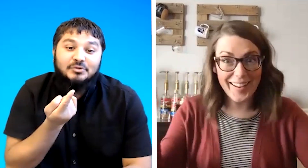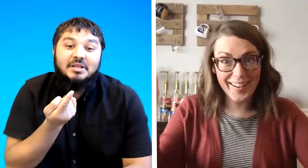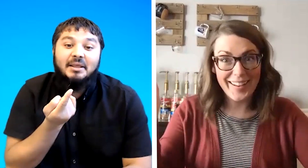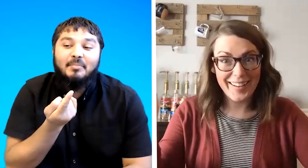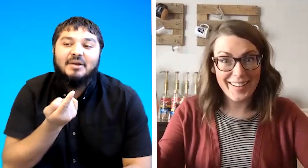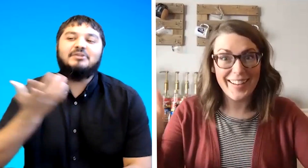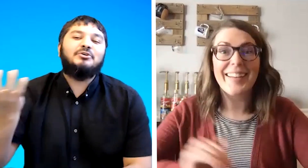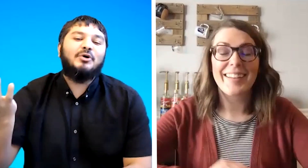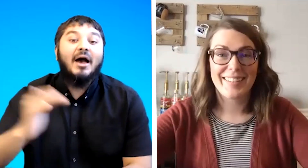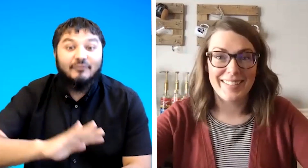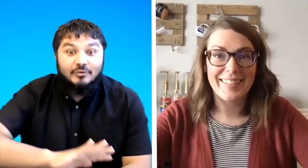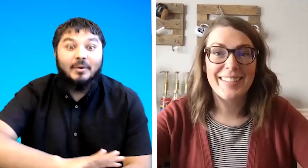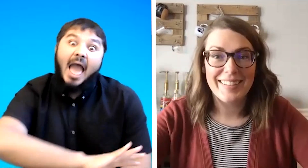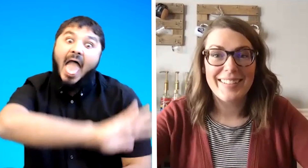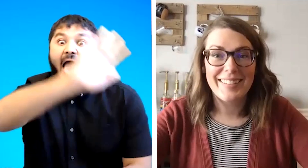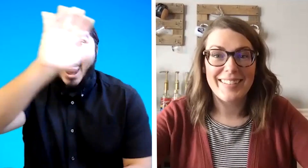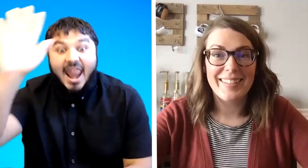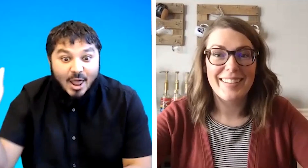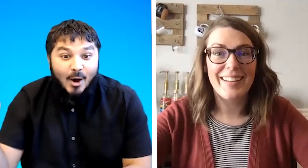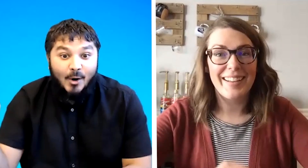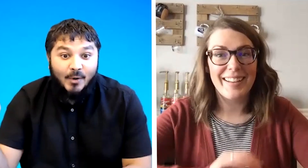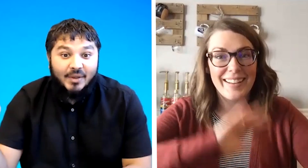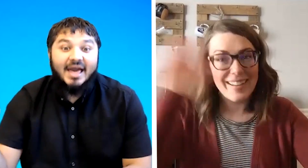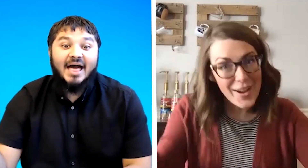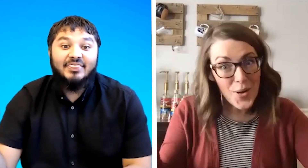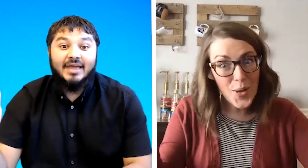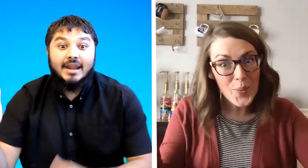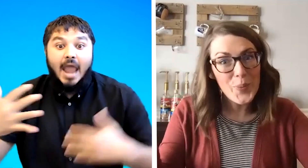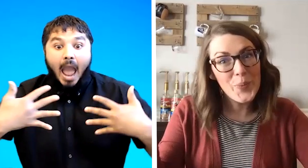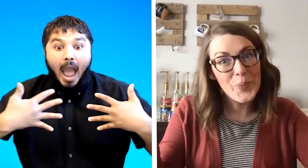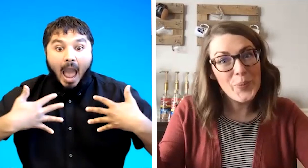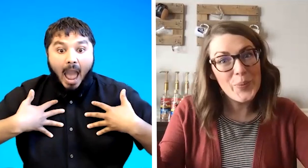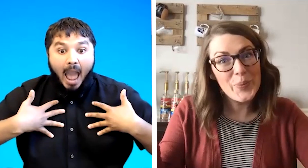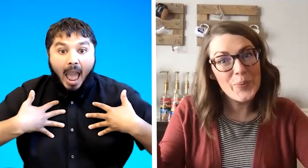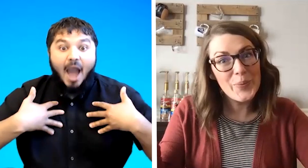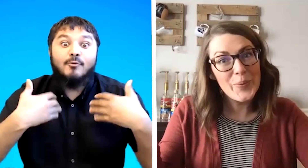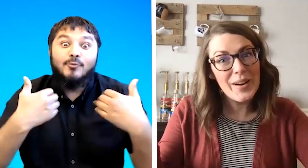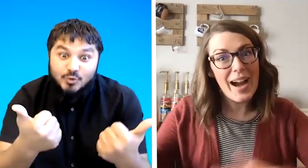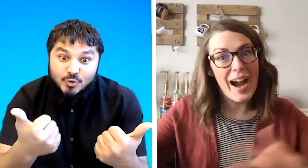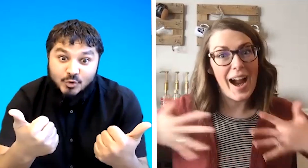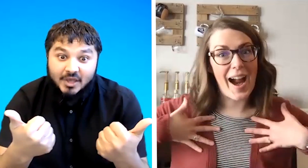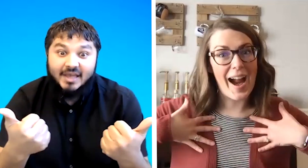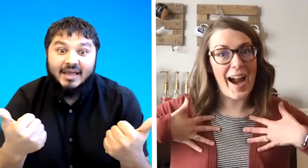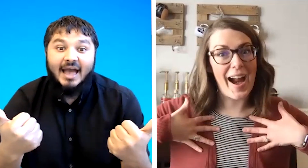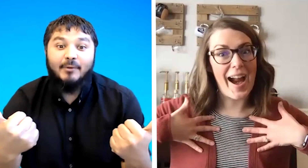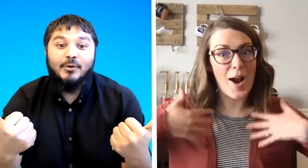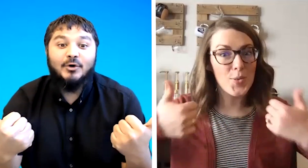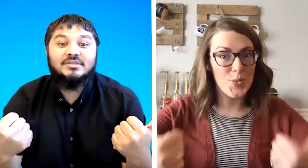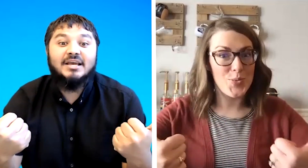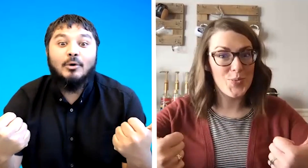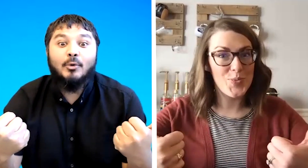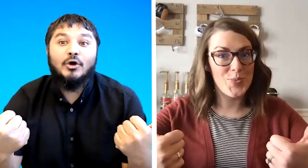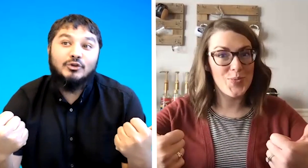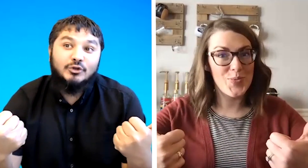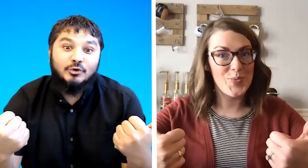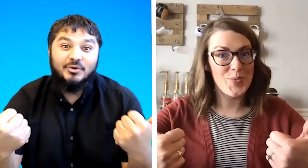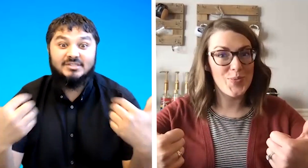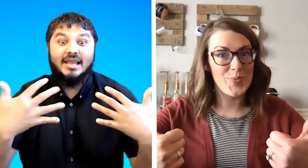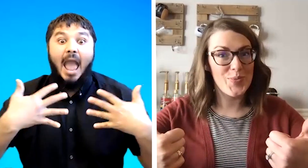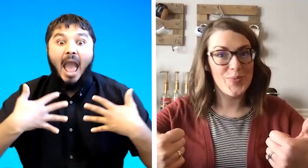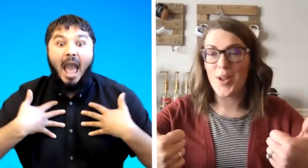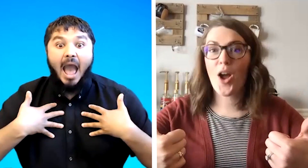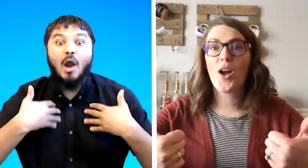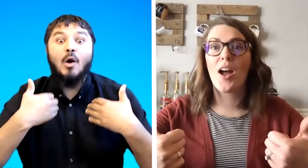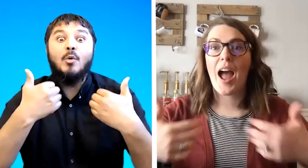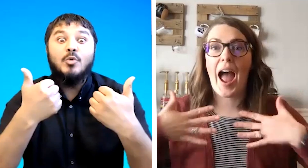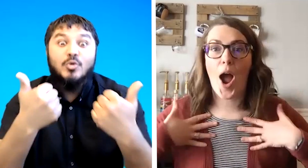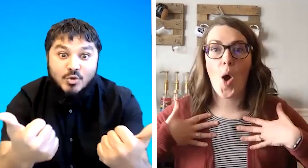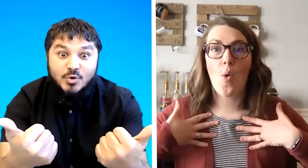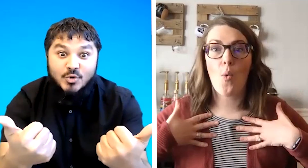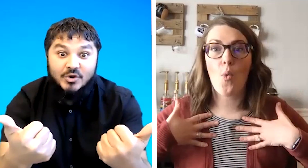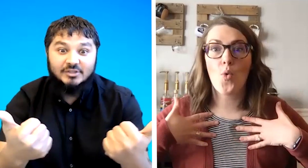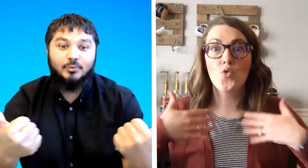the pattern you don't have to but and then and we don't say the word you would say how you so